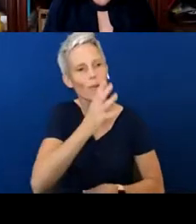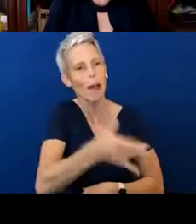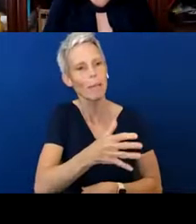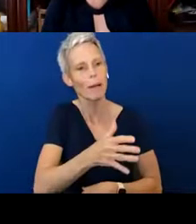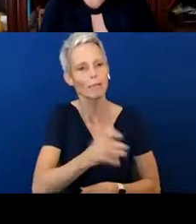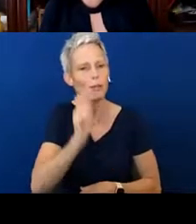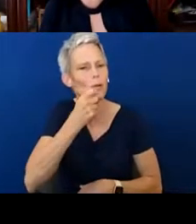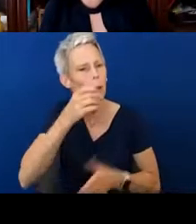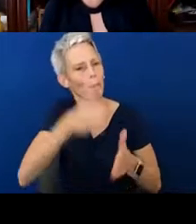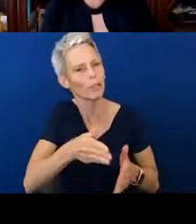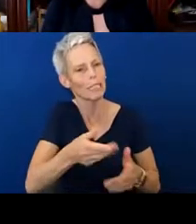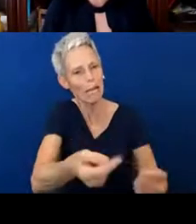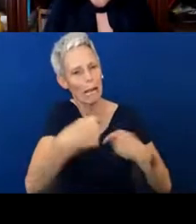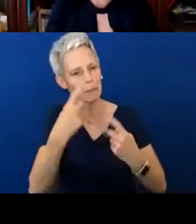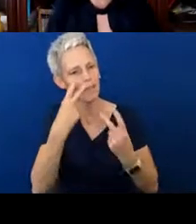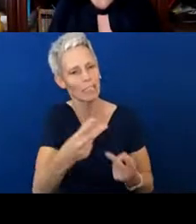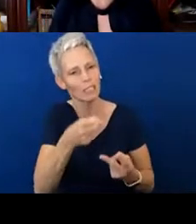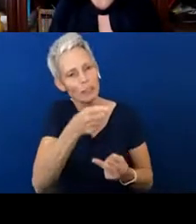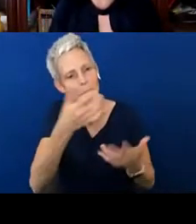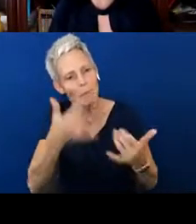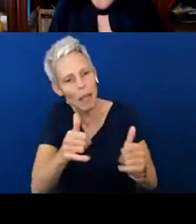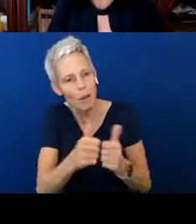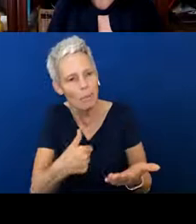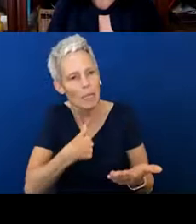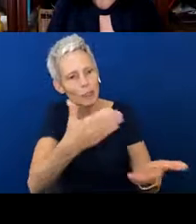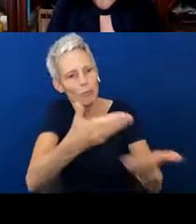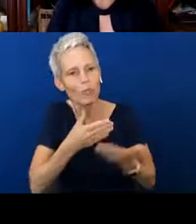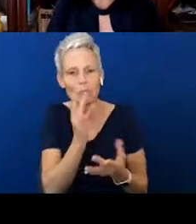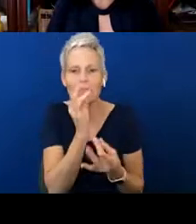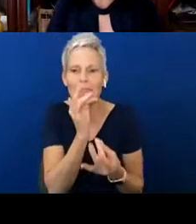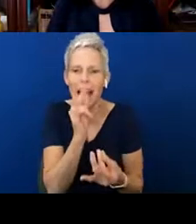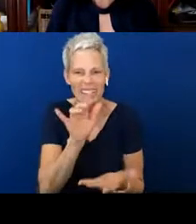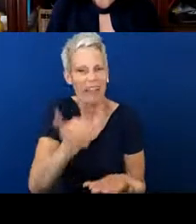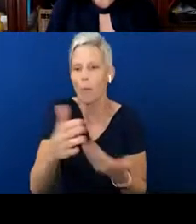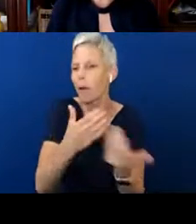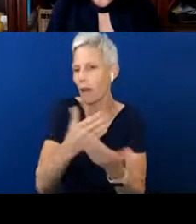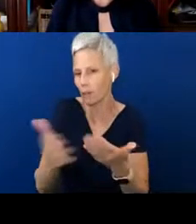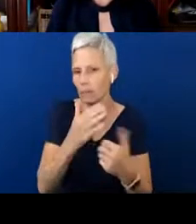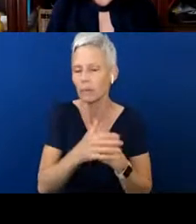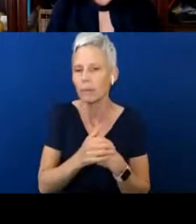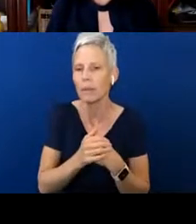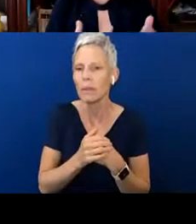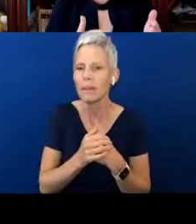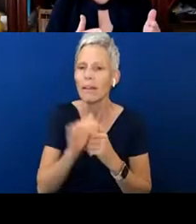and she brings me treats or whatever that might look like. Right? You can be funny. Thinking about